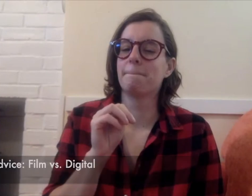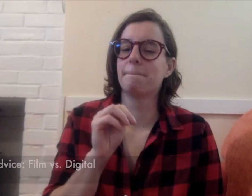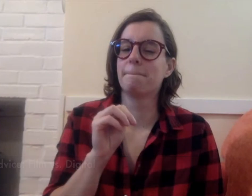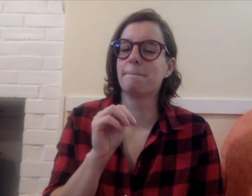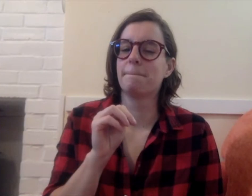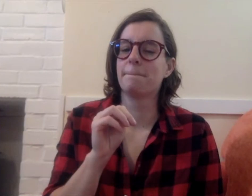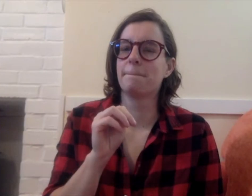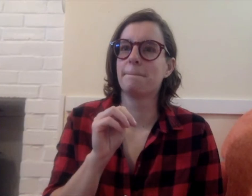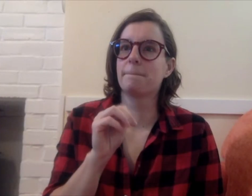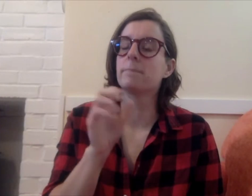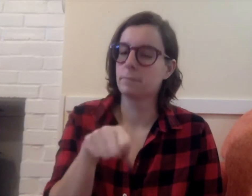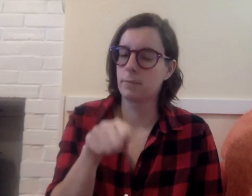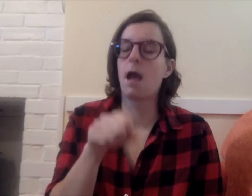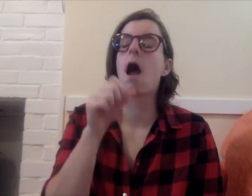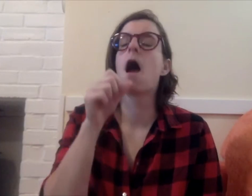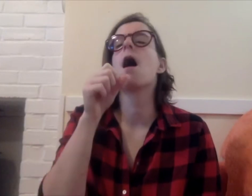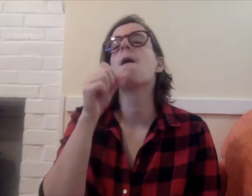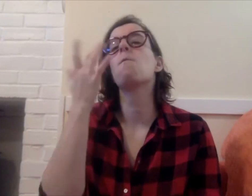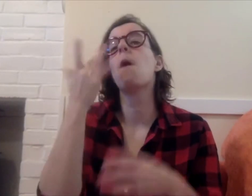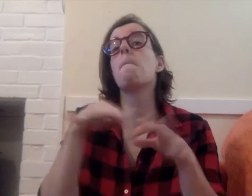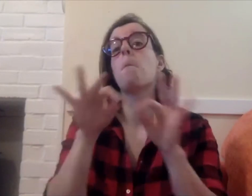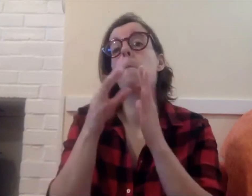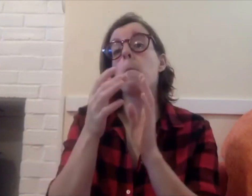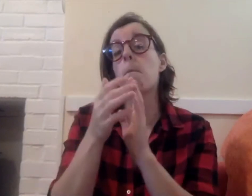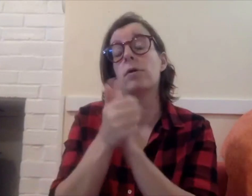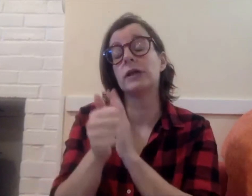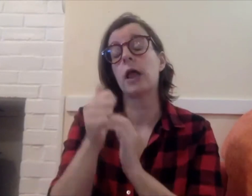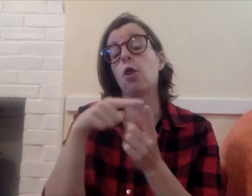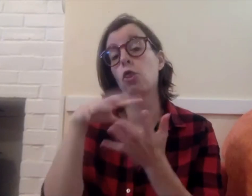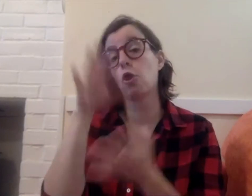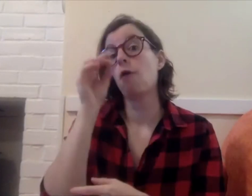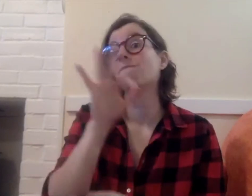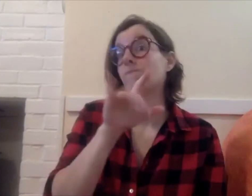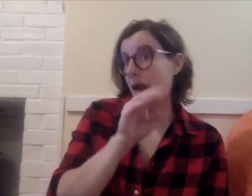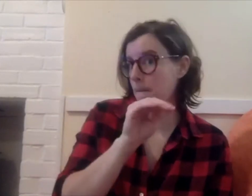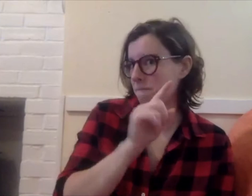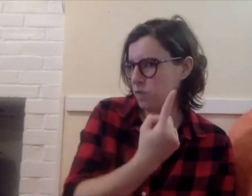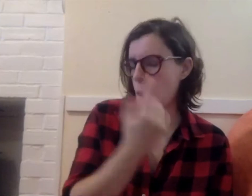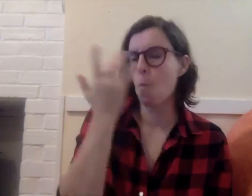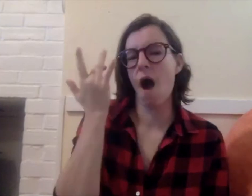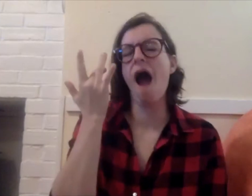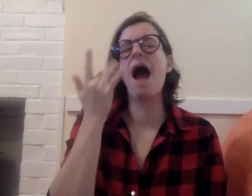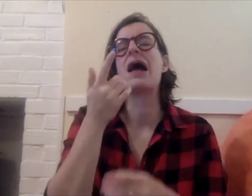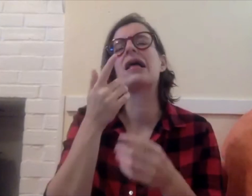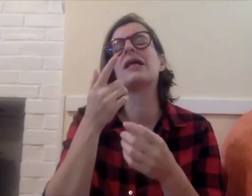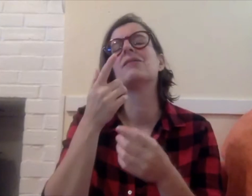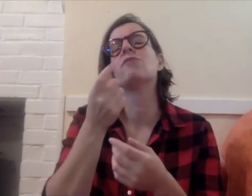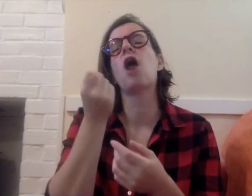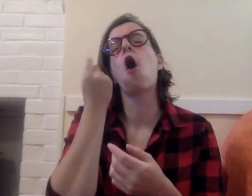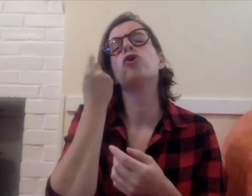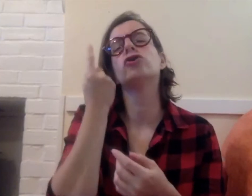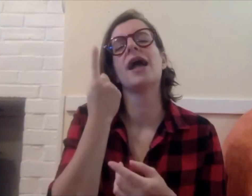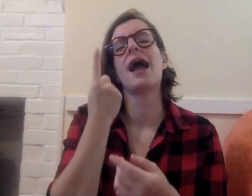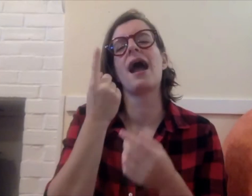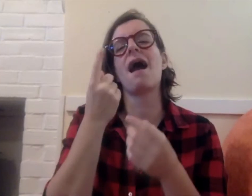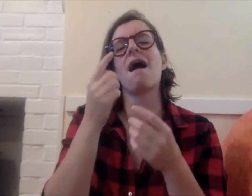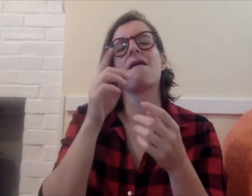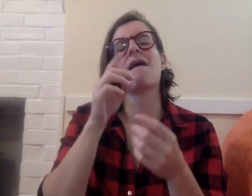Film versus Digital. Oh definitely film, yes and the reason why I say it's important to learn film photography.